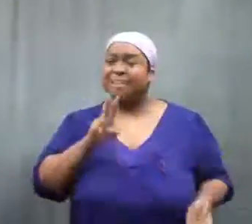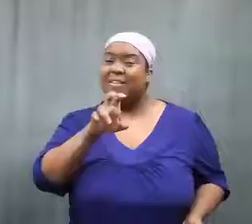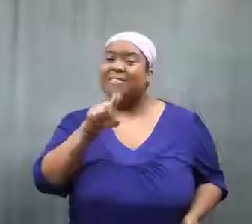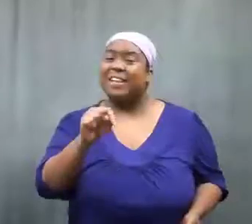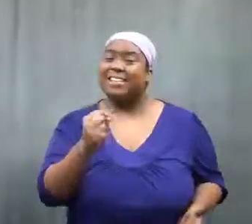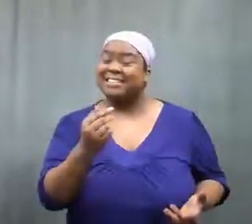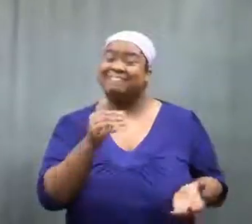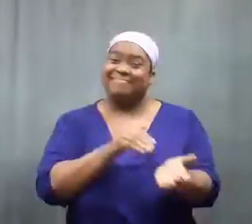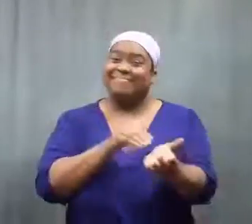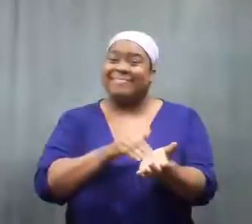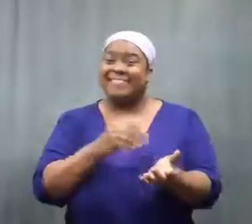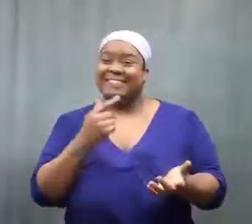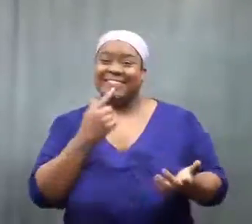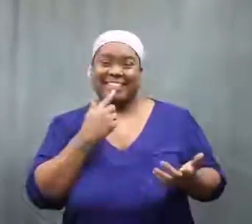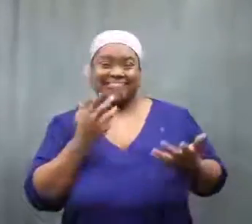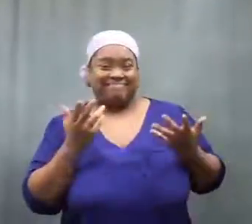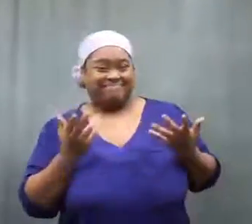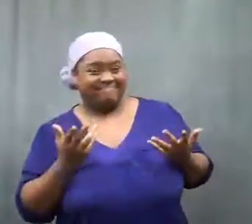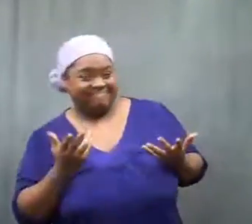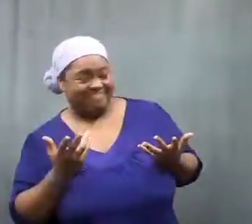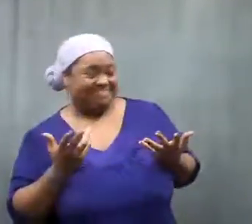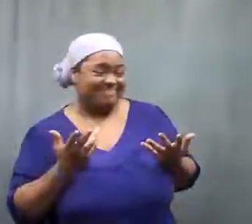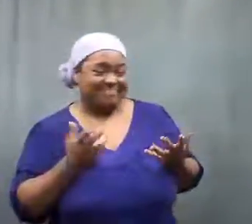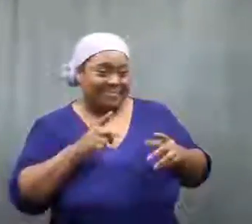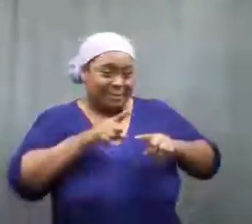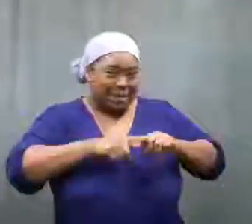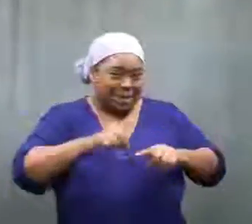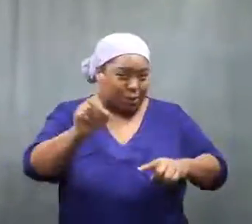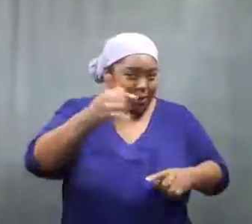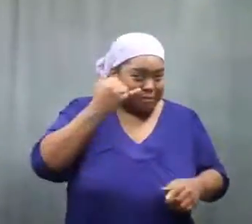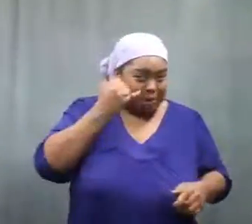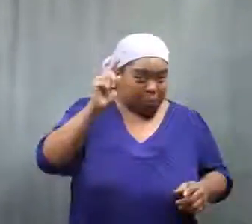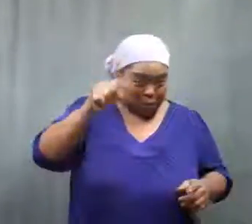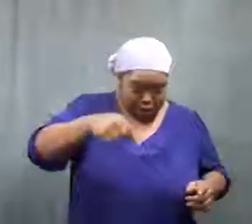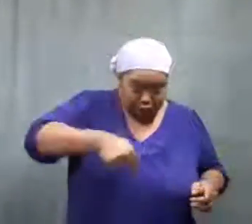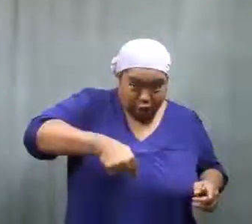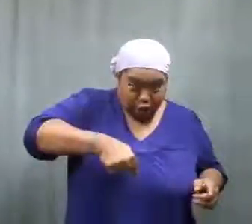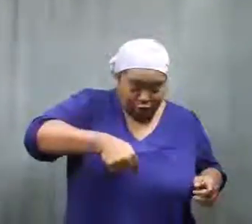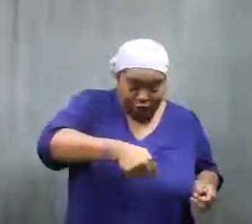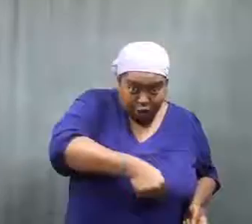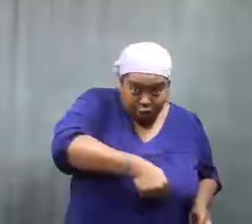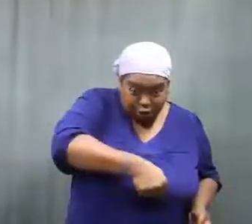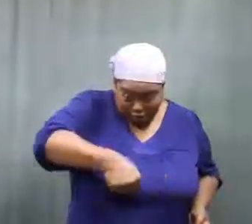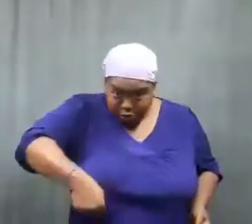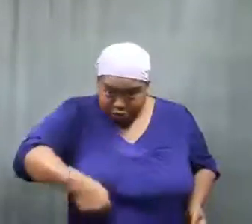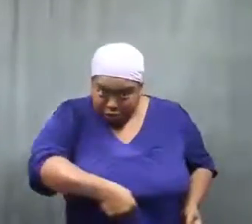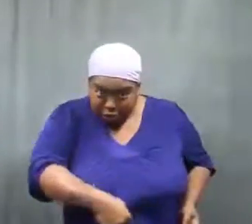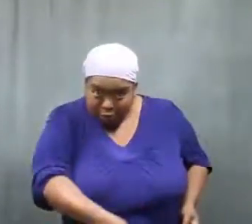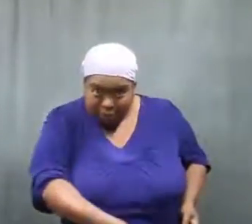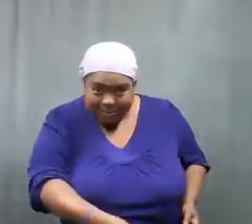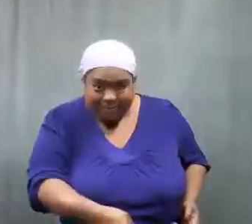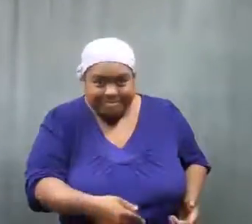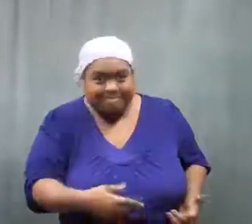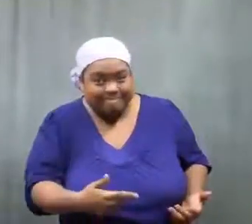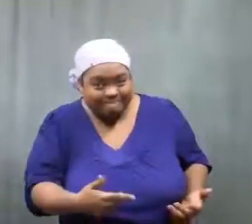The vet said it depends on where the phone is in its system.